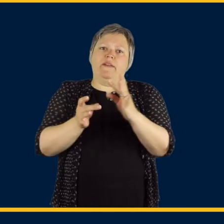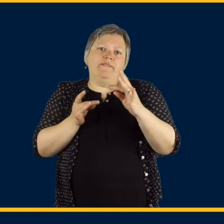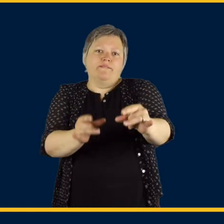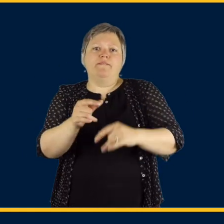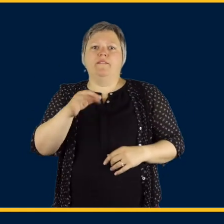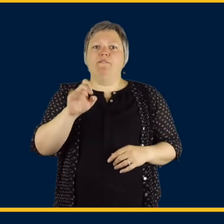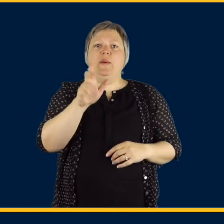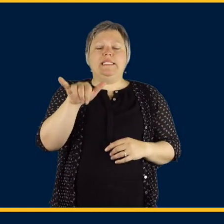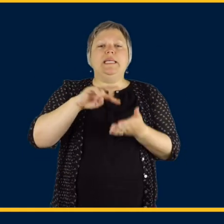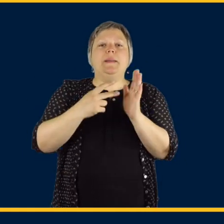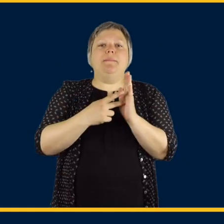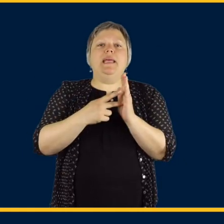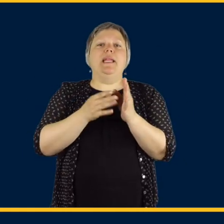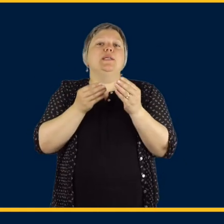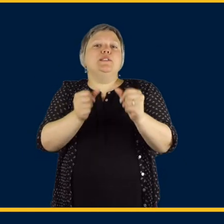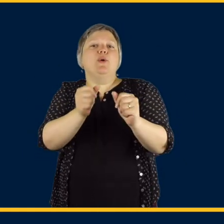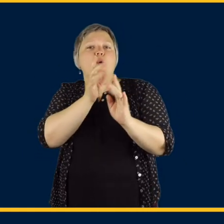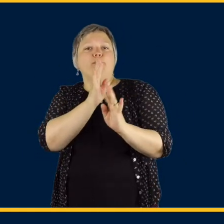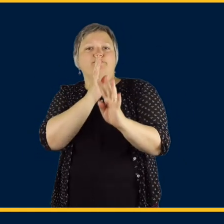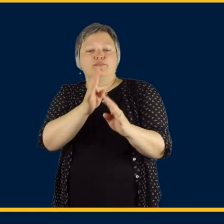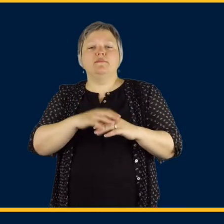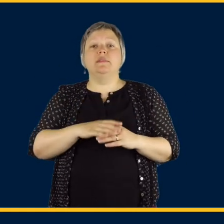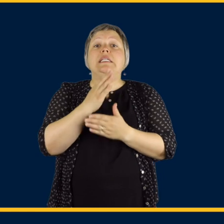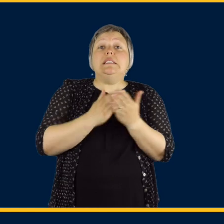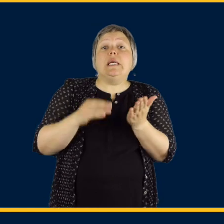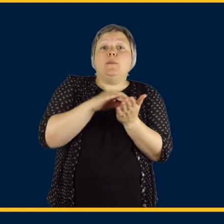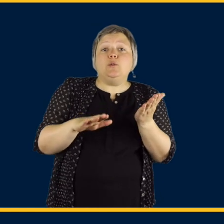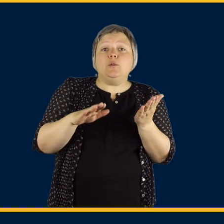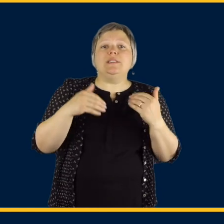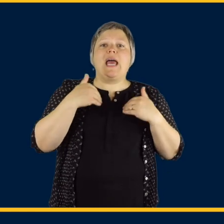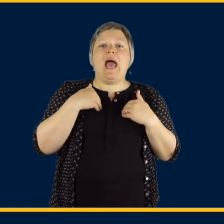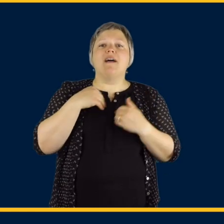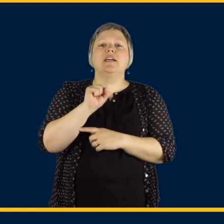off. Now, fluency is how smooth our sounds and words come out.